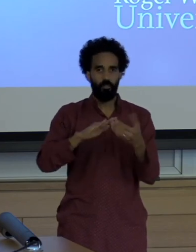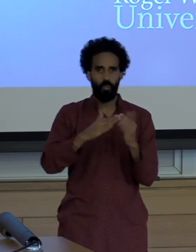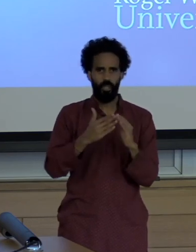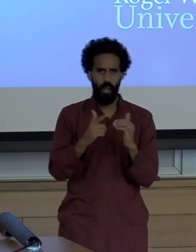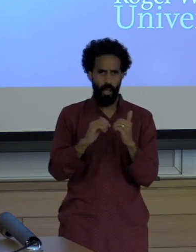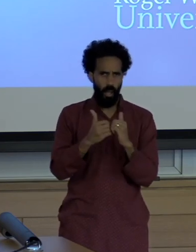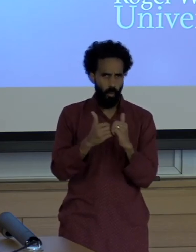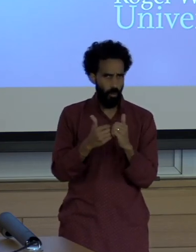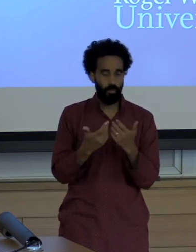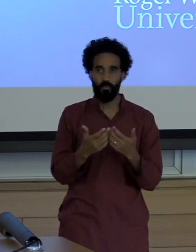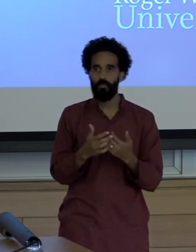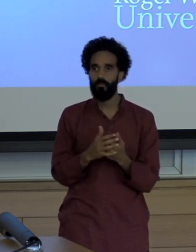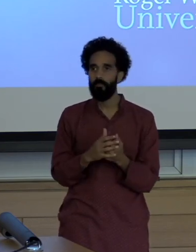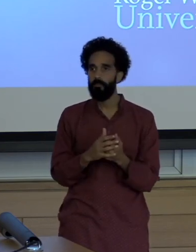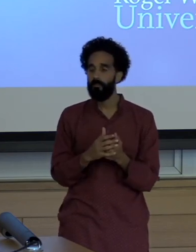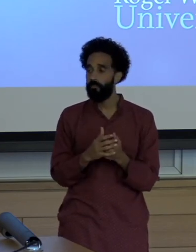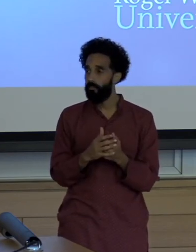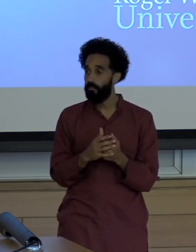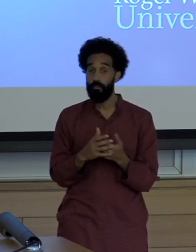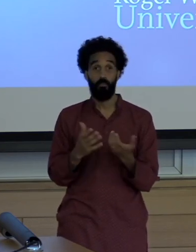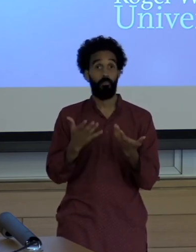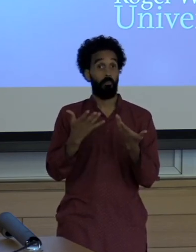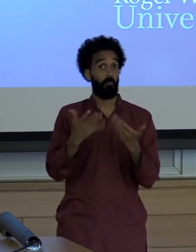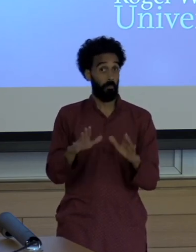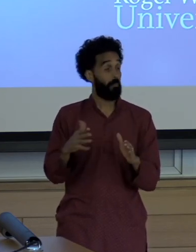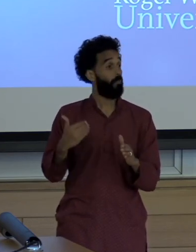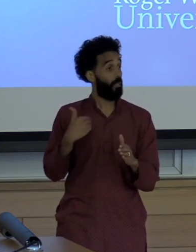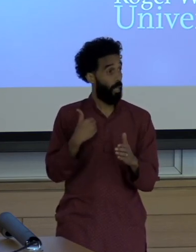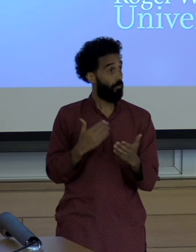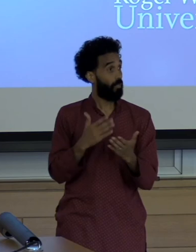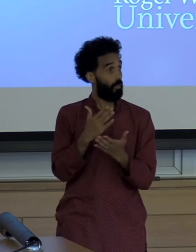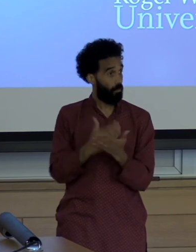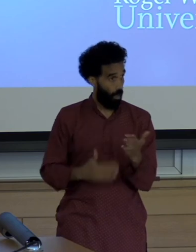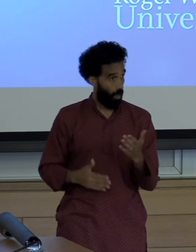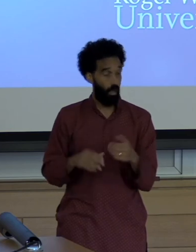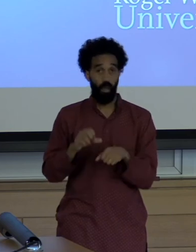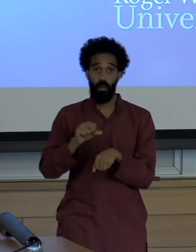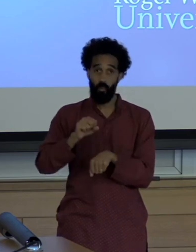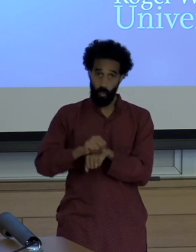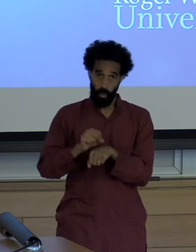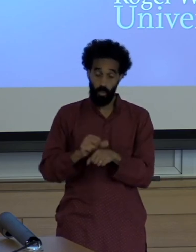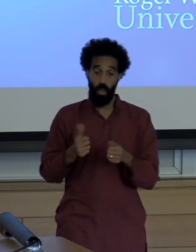There have been efforts at that that have been successful. I'd love to show the pictures of